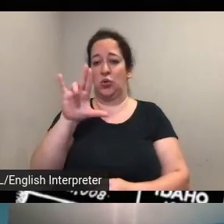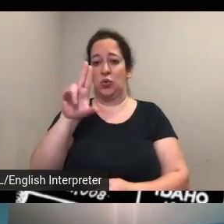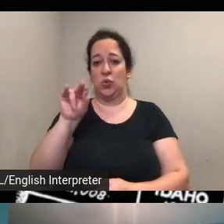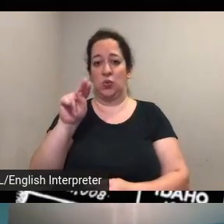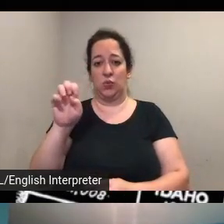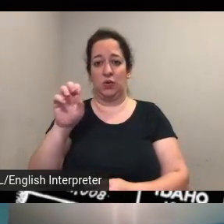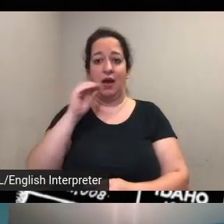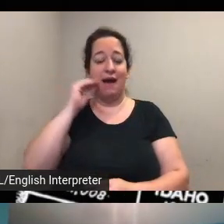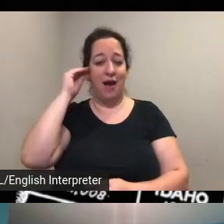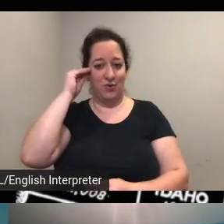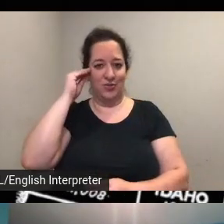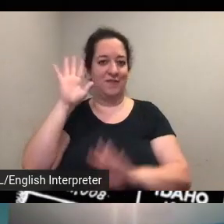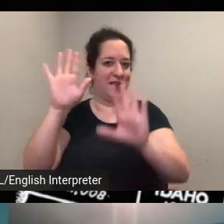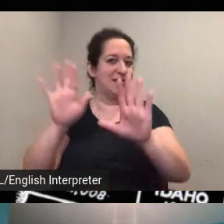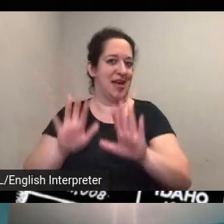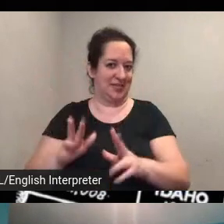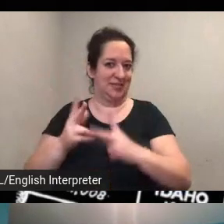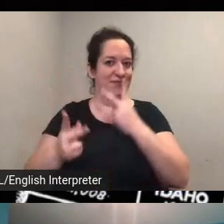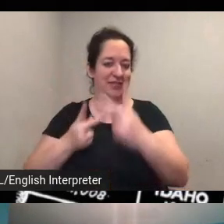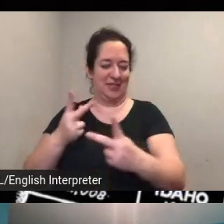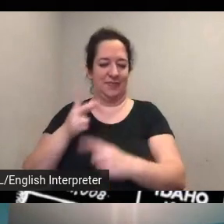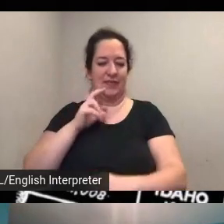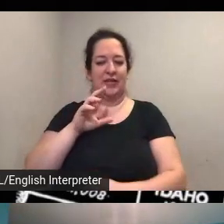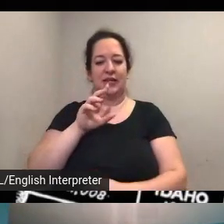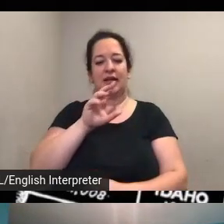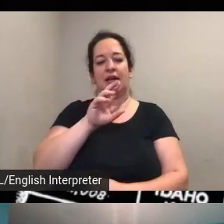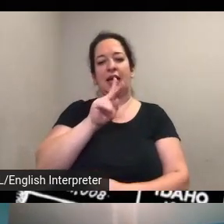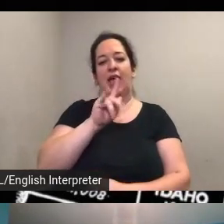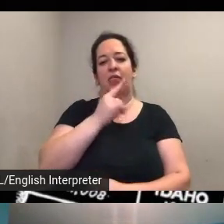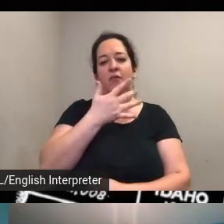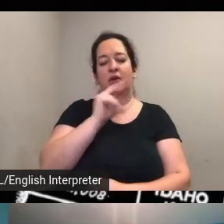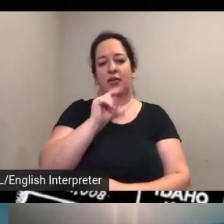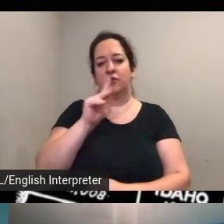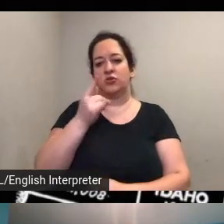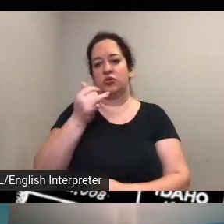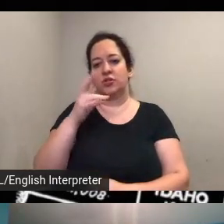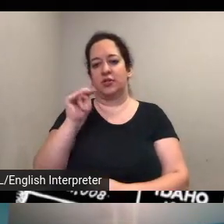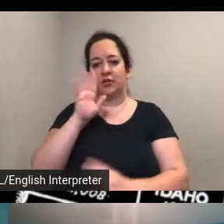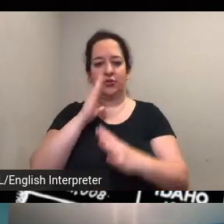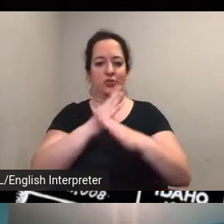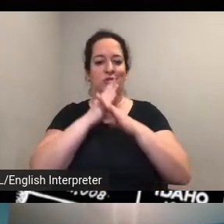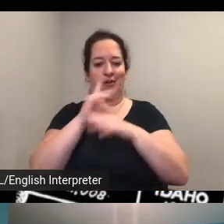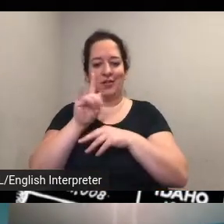turton has shared a link um to uh the it looks like it's the